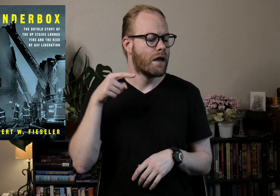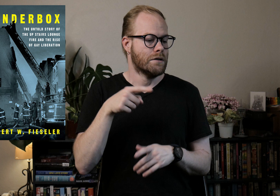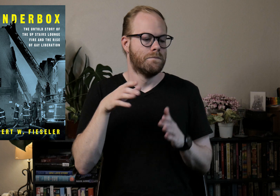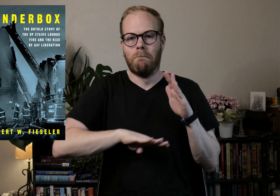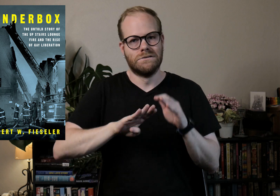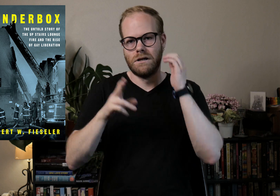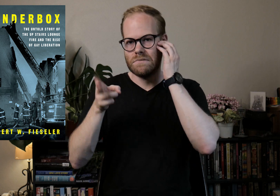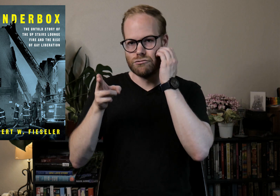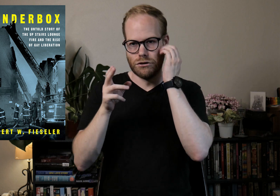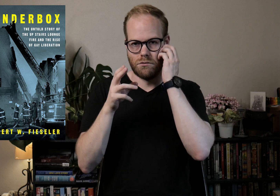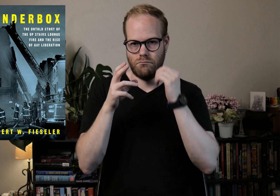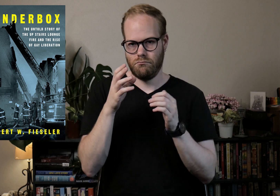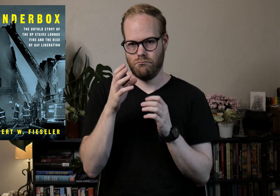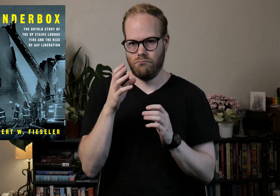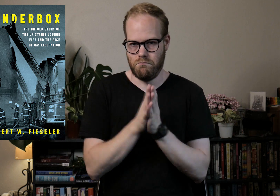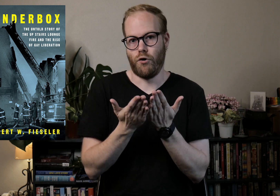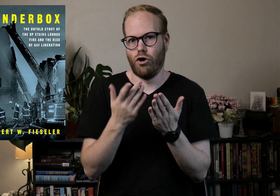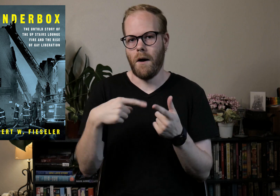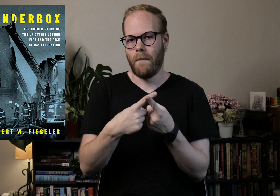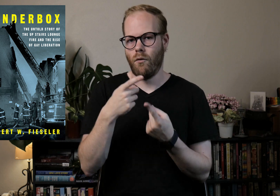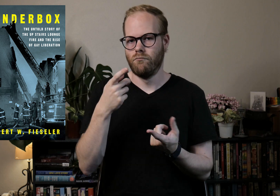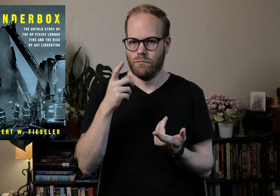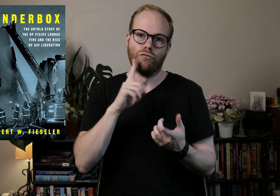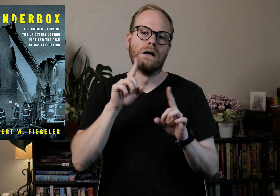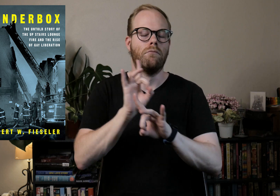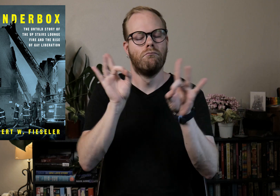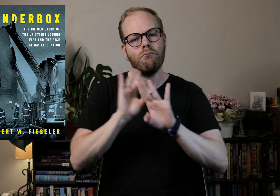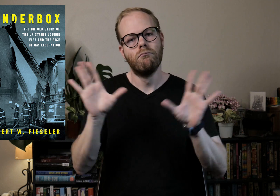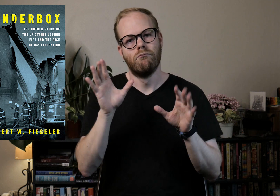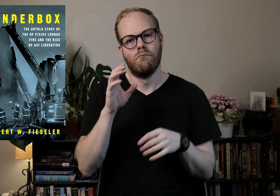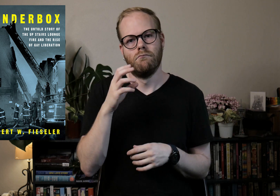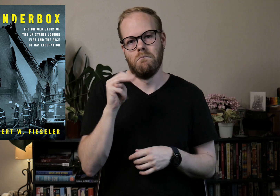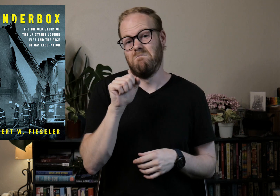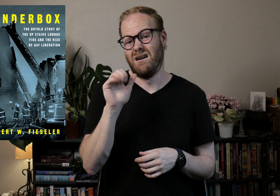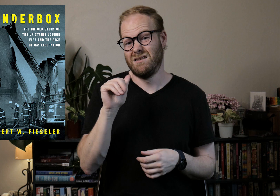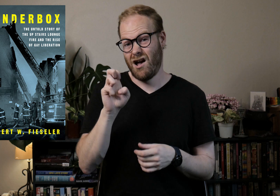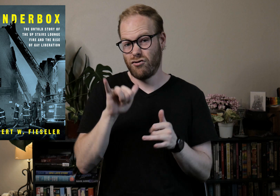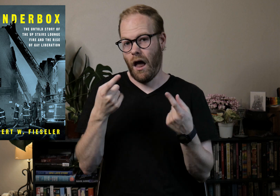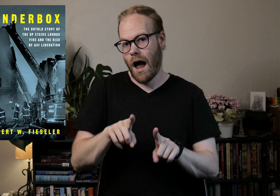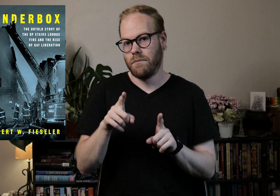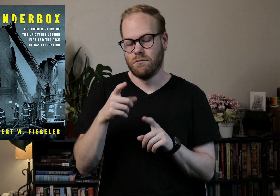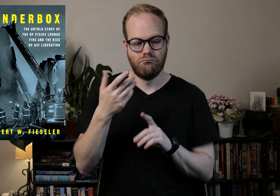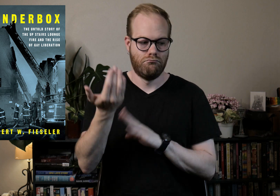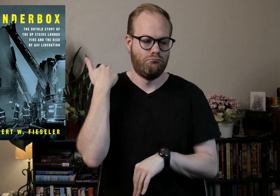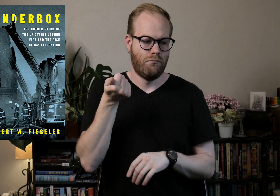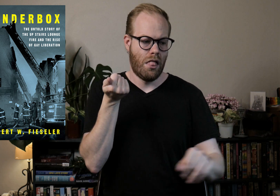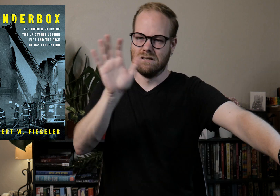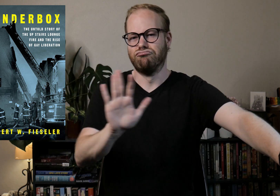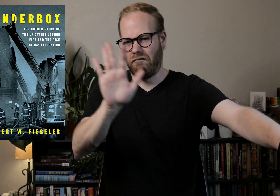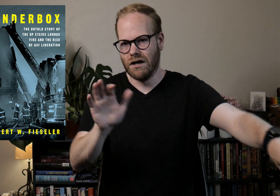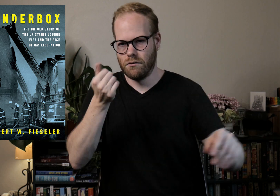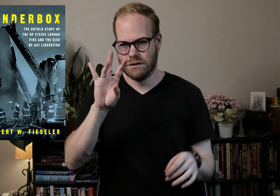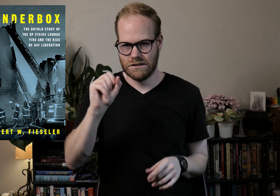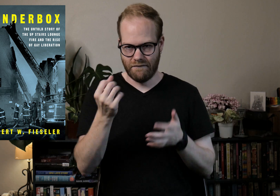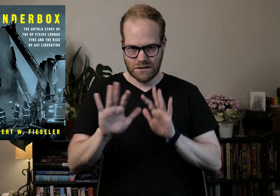This is basically a history book about a really awful massacre that happened back in--around the 1970s.